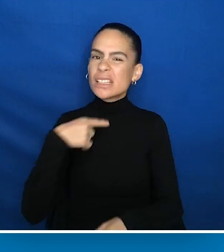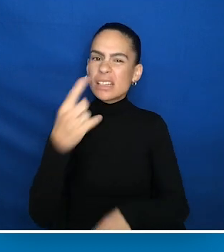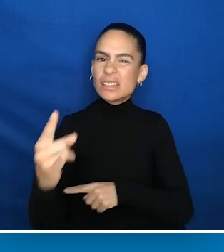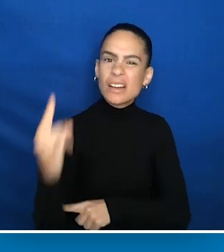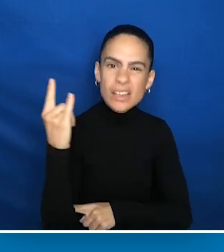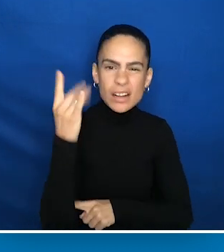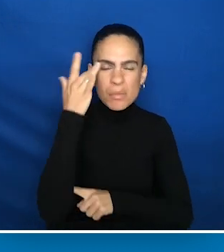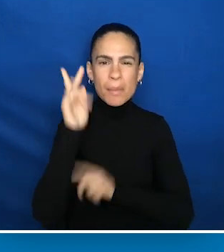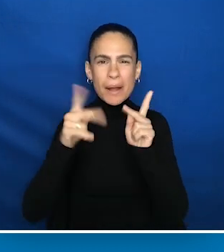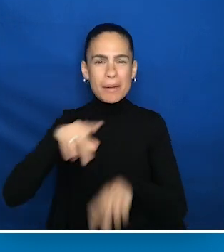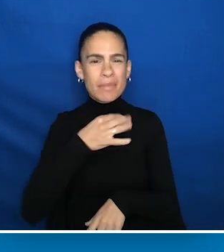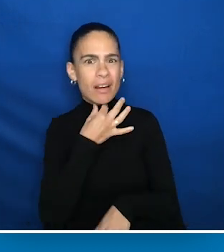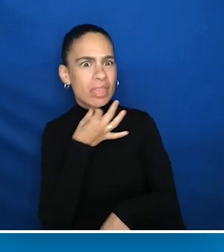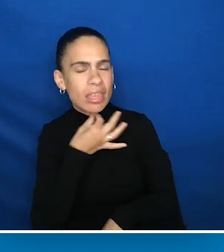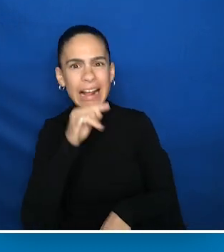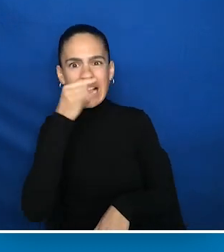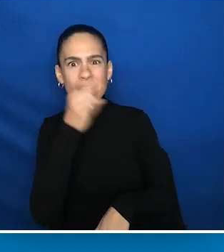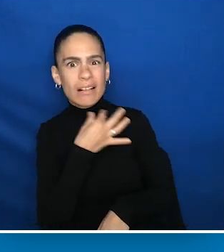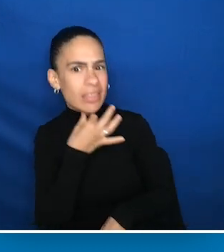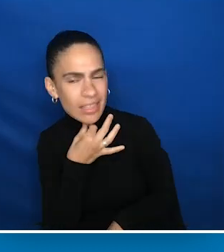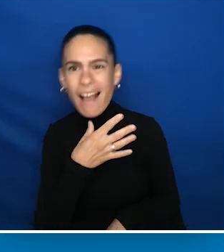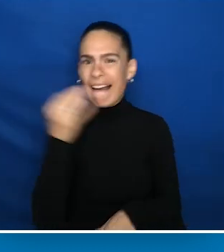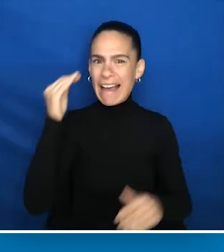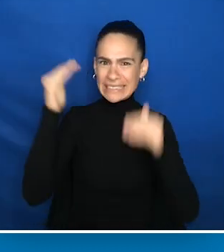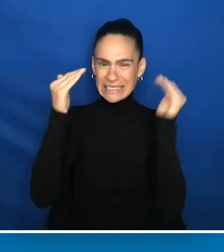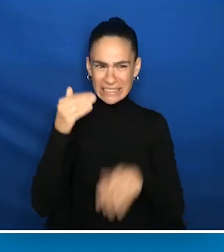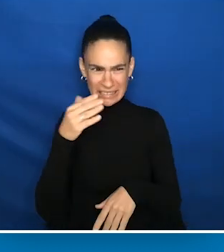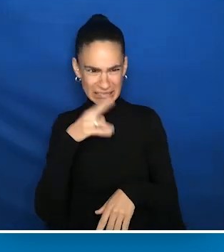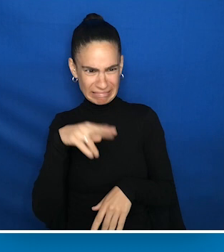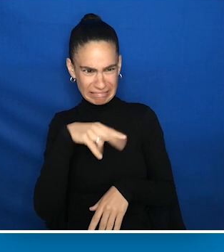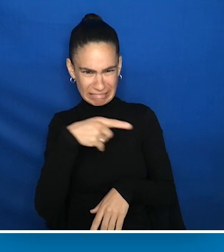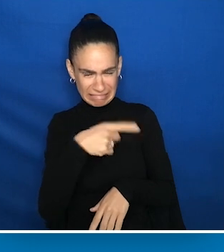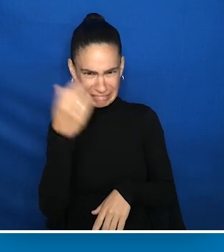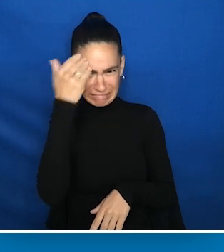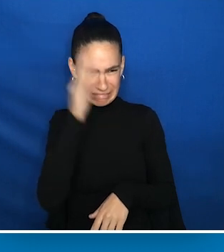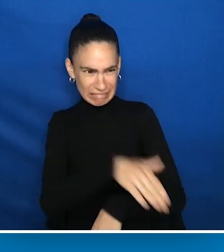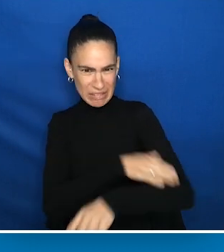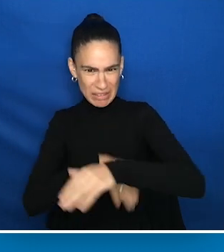And I tell adults too because they're out there, "I wonder if he knows about his arms?" Yeah, yeah, I know.